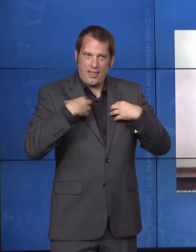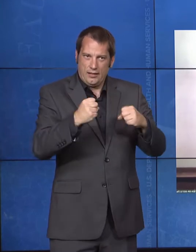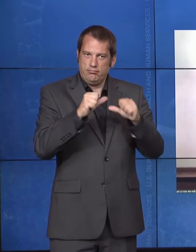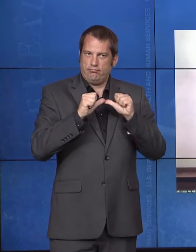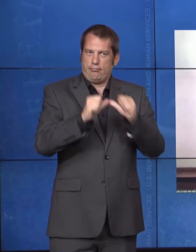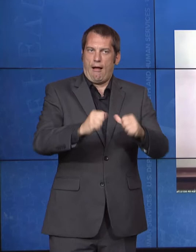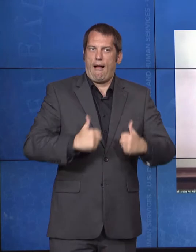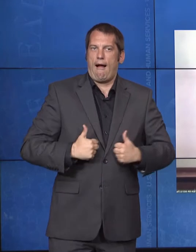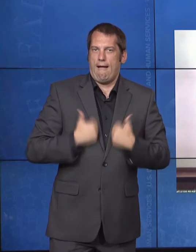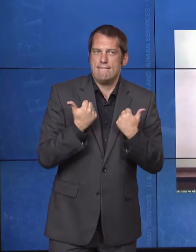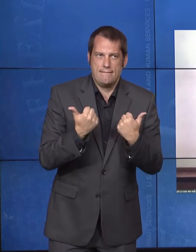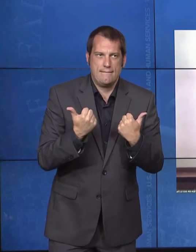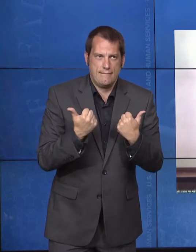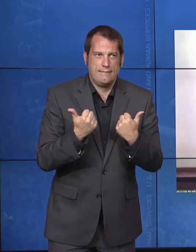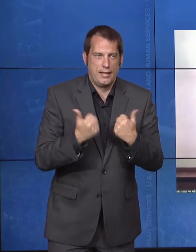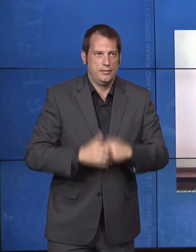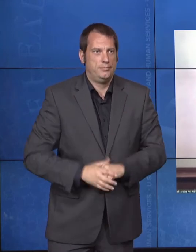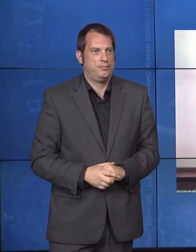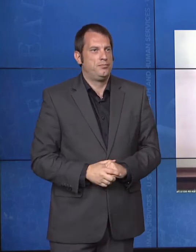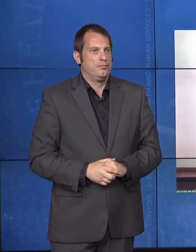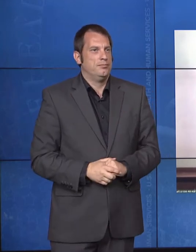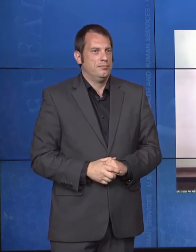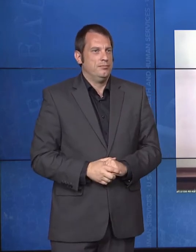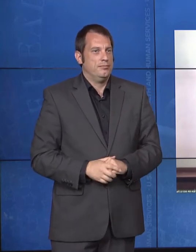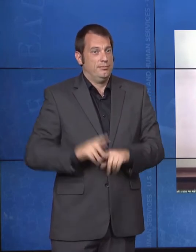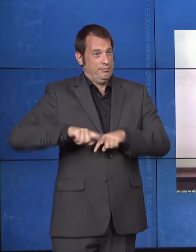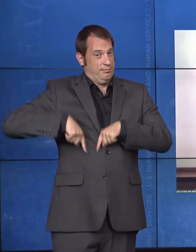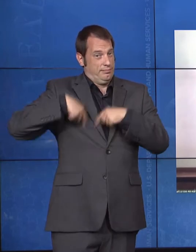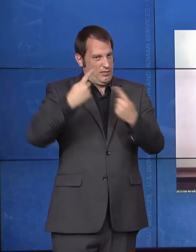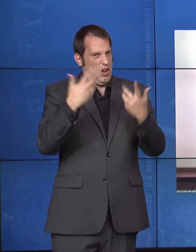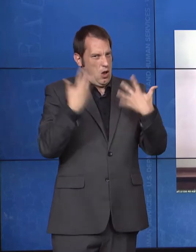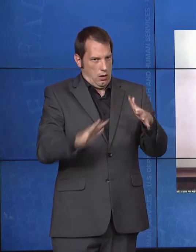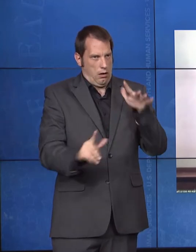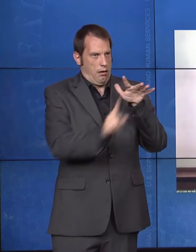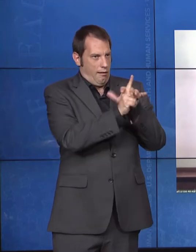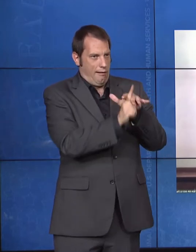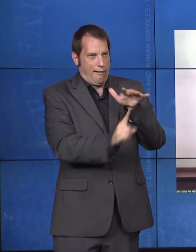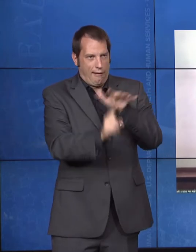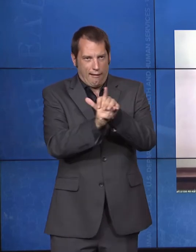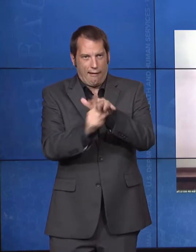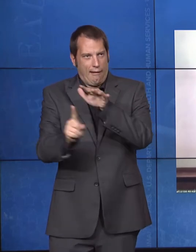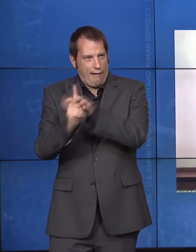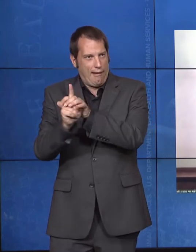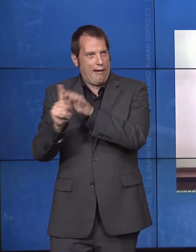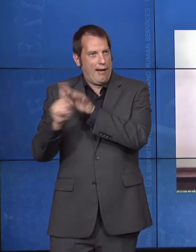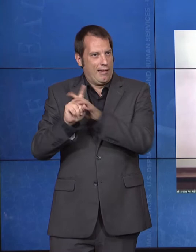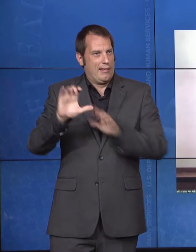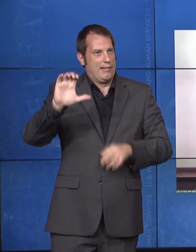been resolved by our Office for Civil Rights. In one case last year, for instance, an individual